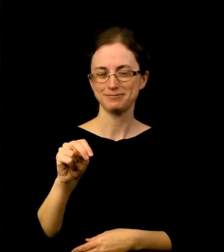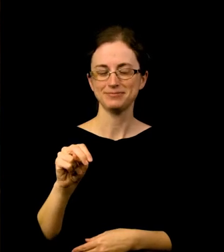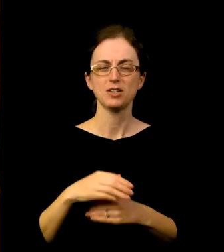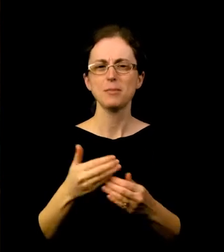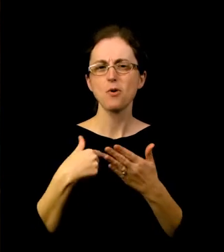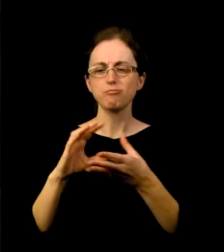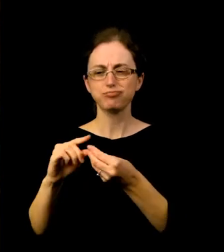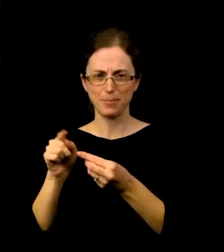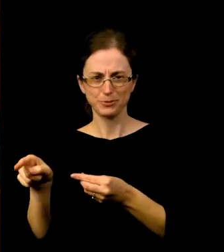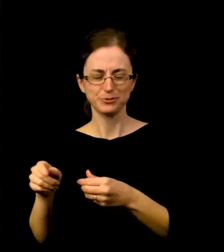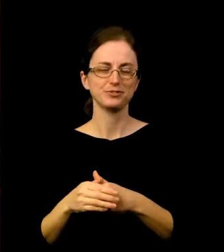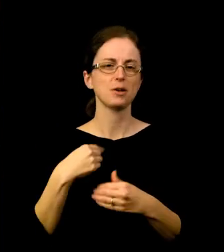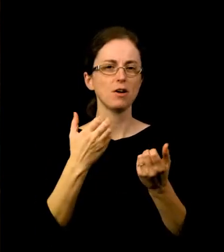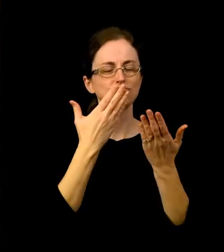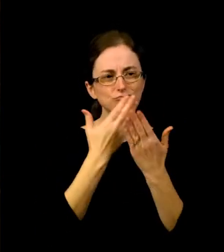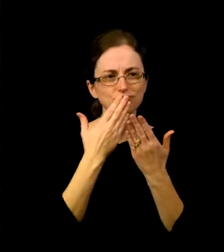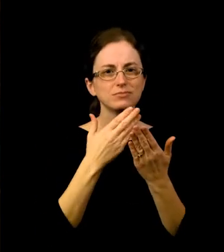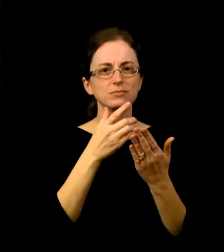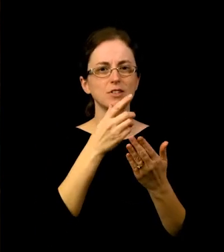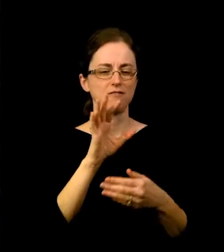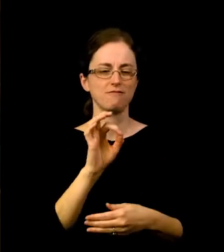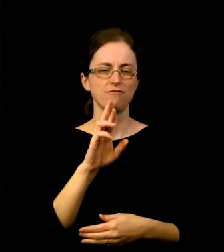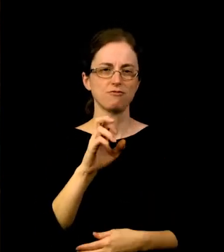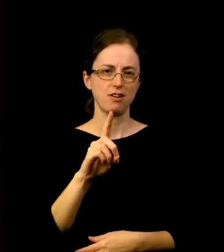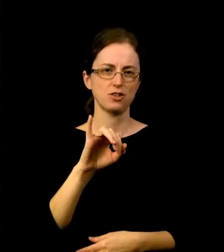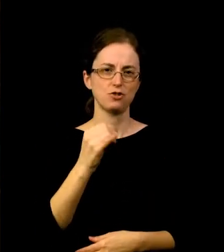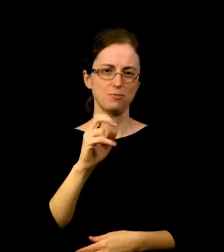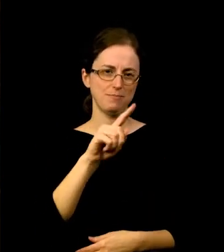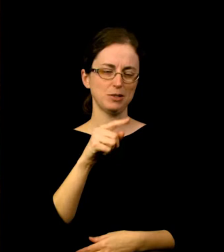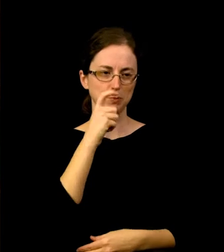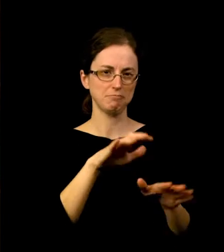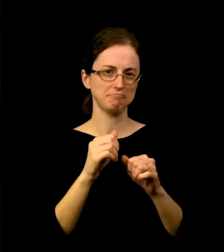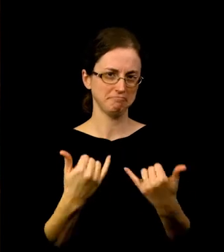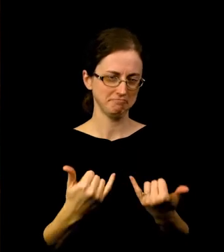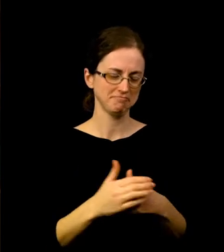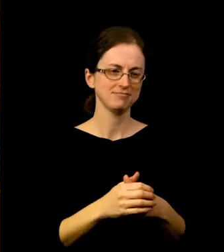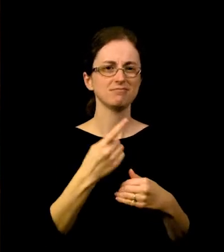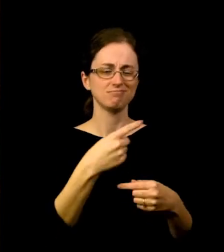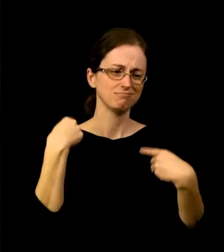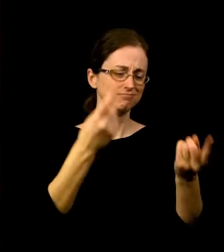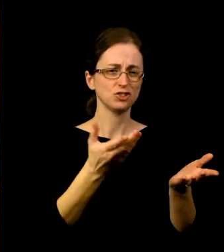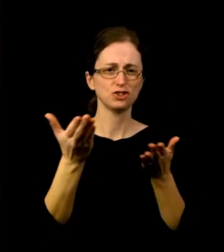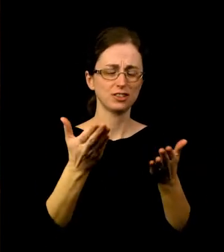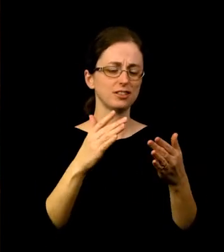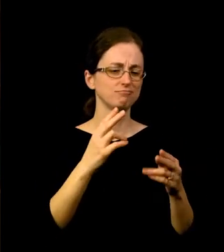to outgoing Chair Fred Jubitz. Fred has served with distinction, helping guide this Museum through one of our most tumultuous times in history.